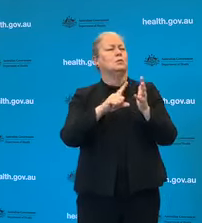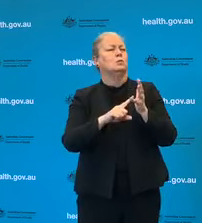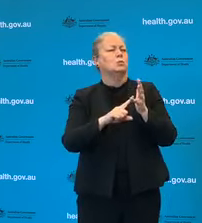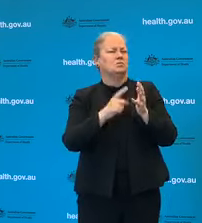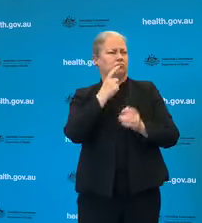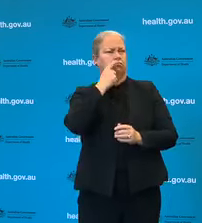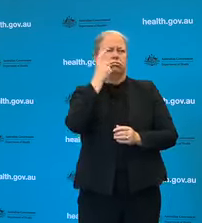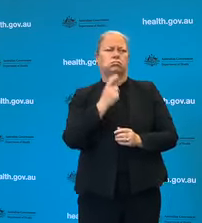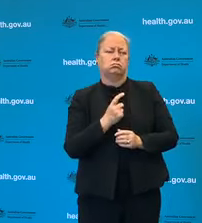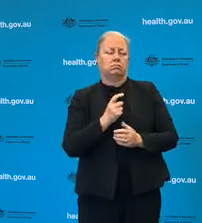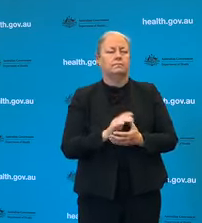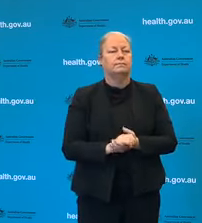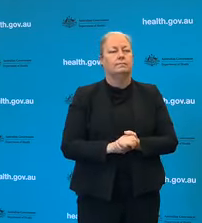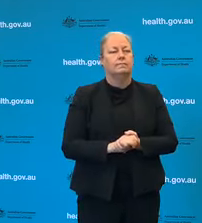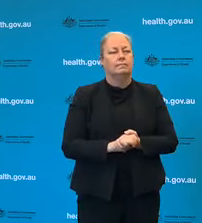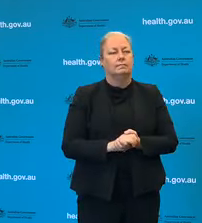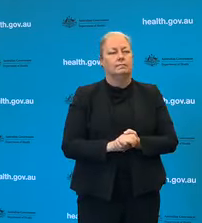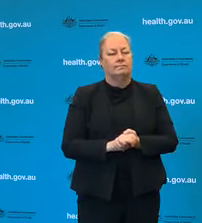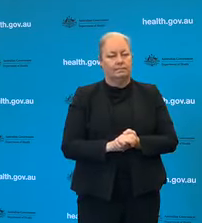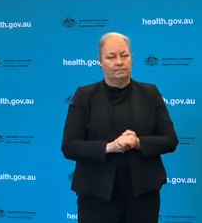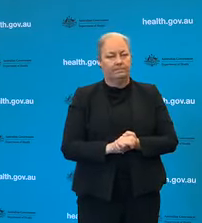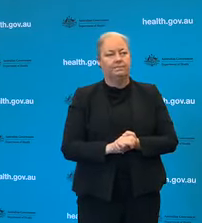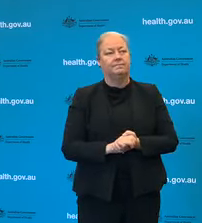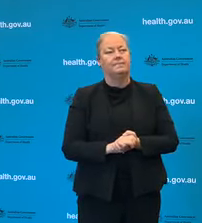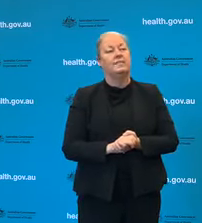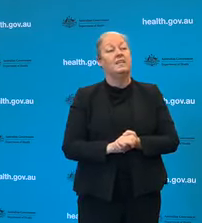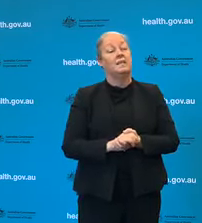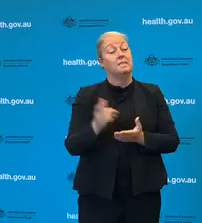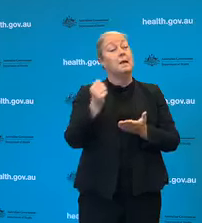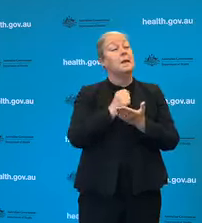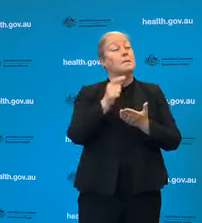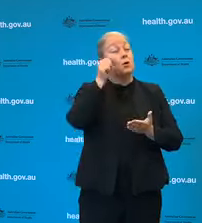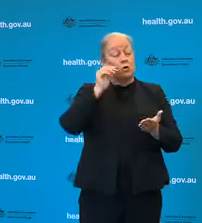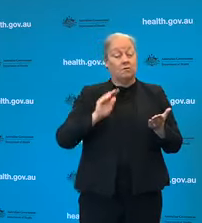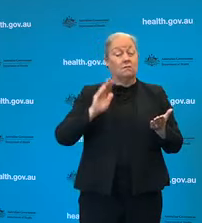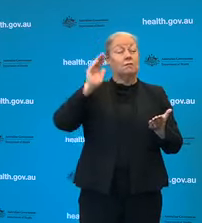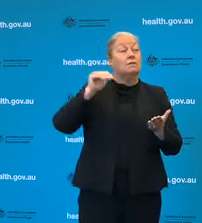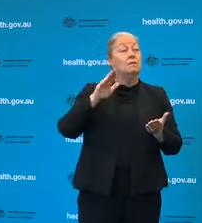We also note that the rate of growth in the past week of cases